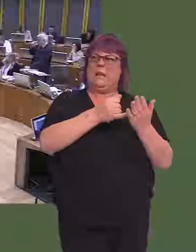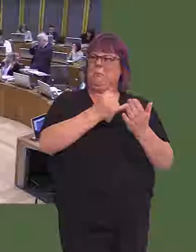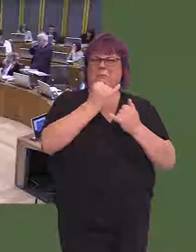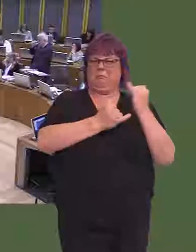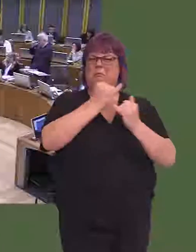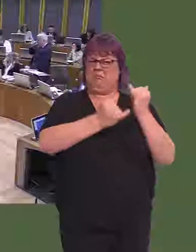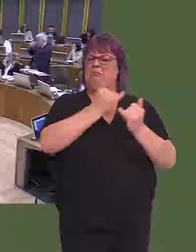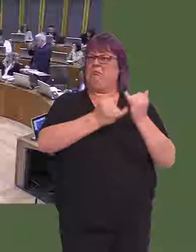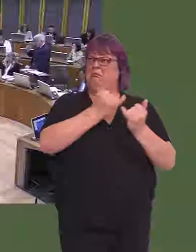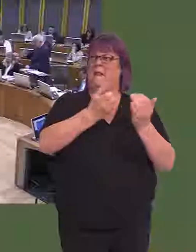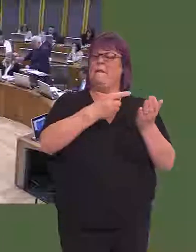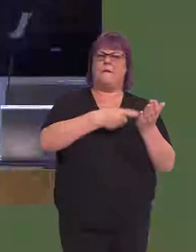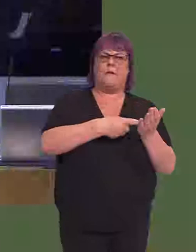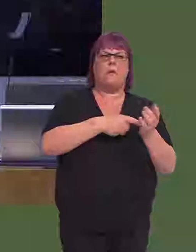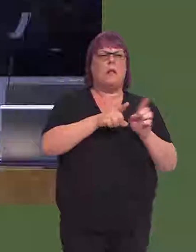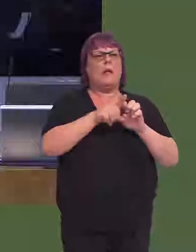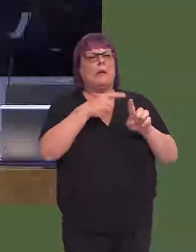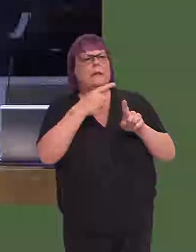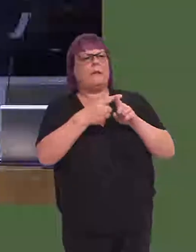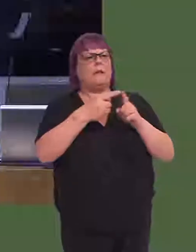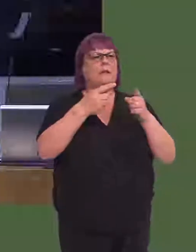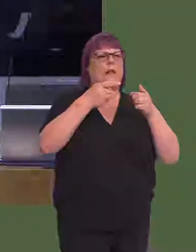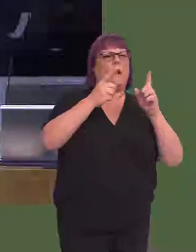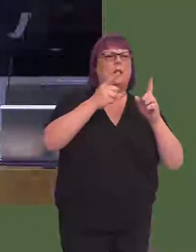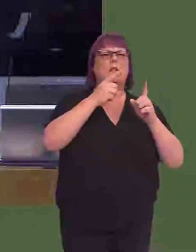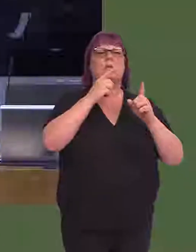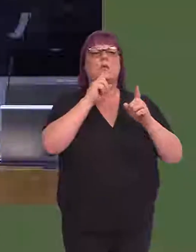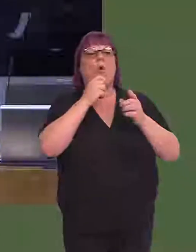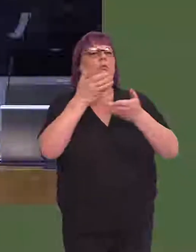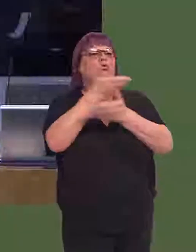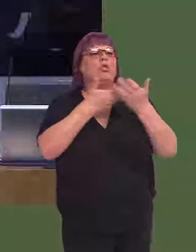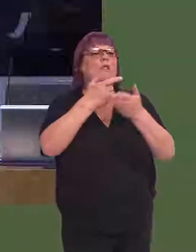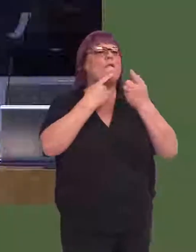in Betsi Cadwaladr, specifically: executive directors operating in silos; a lack of joint